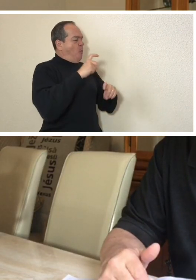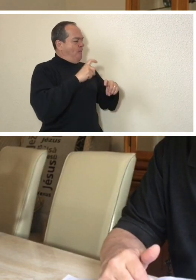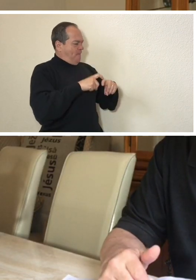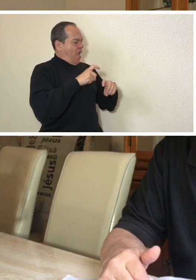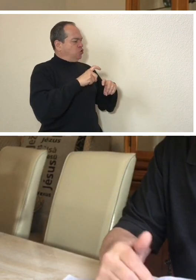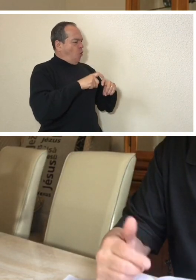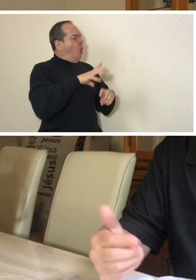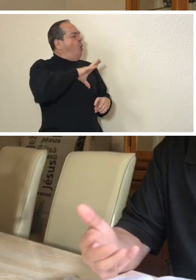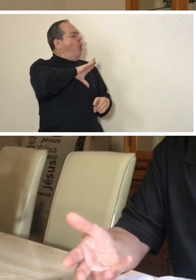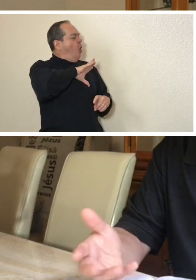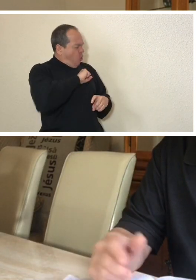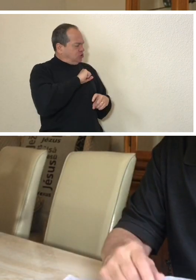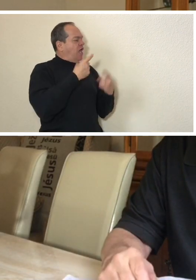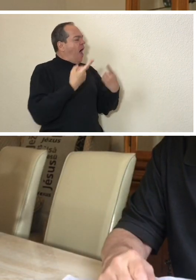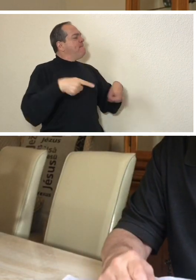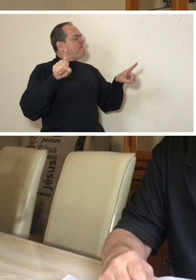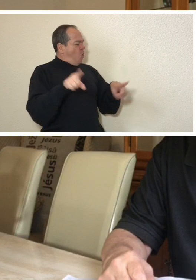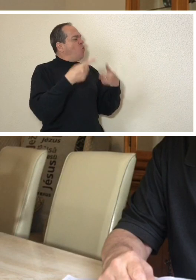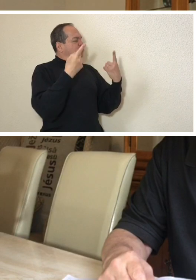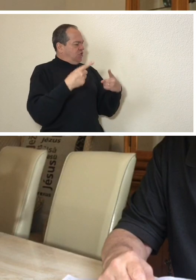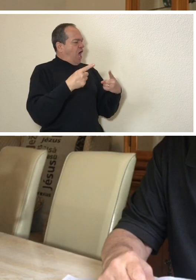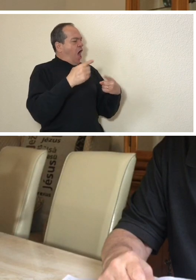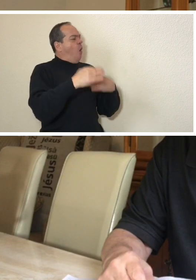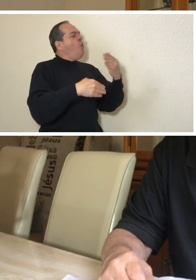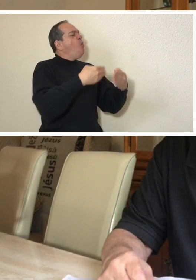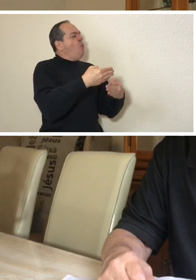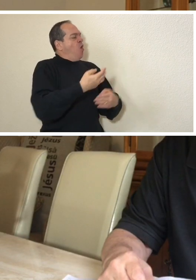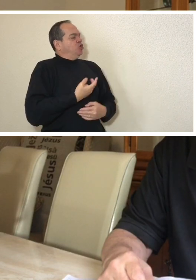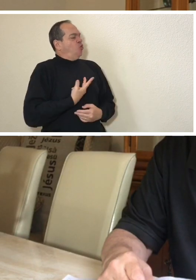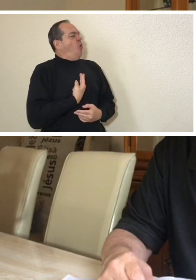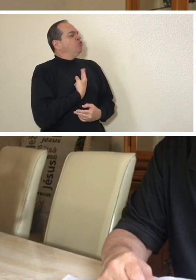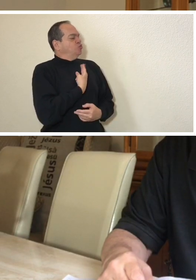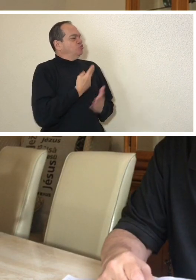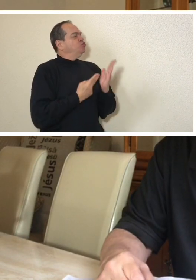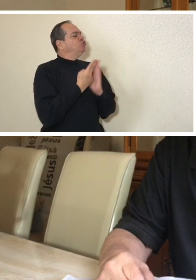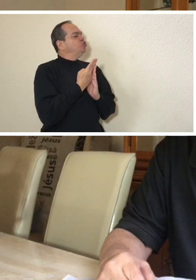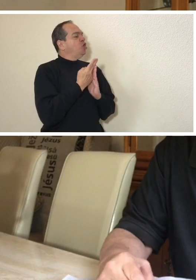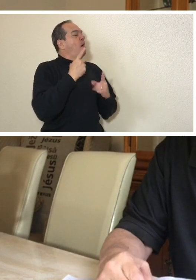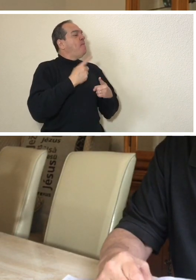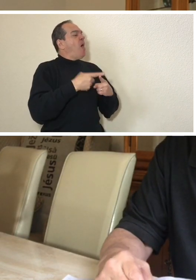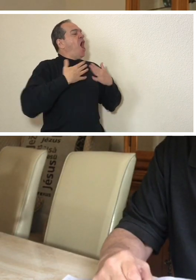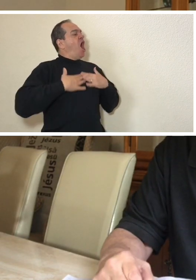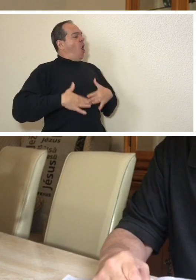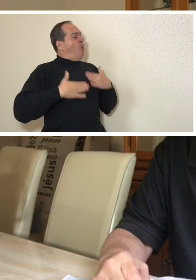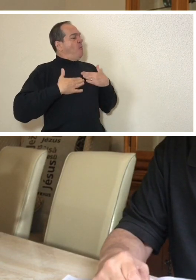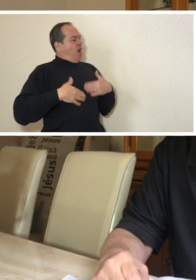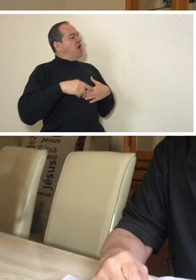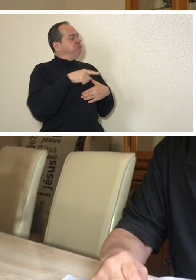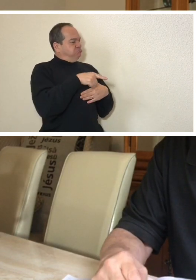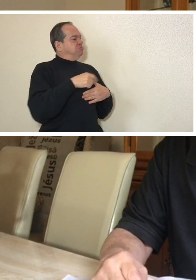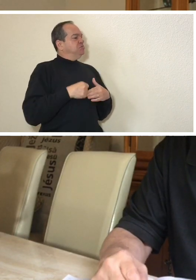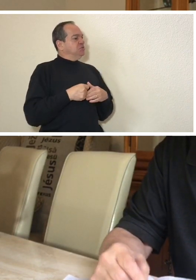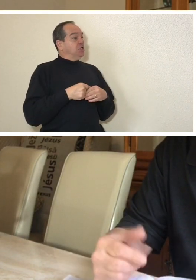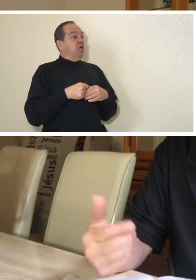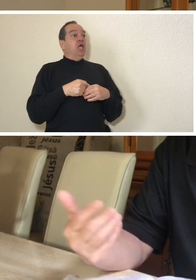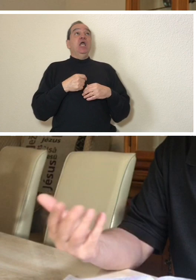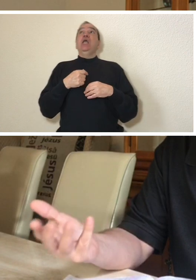liked to have this kind of song during surgery to calm his patients down. As he was